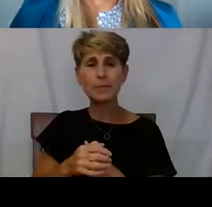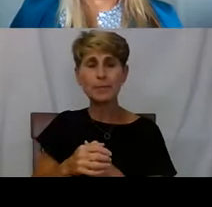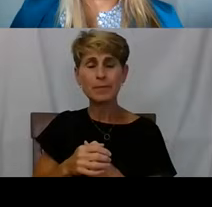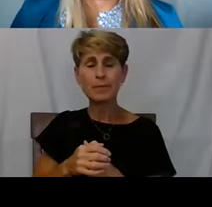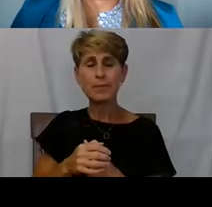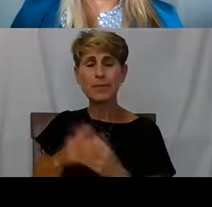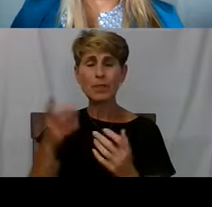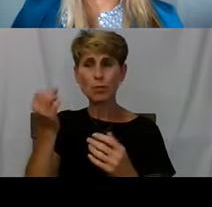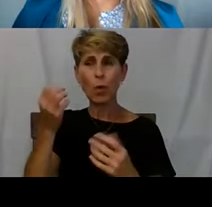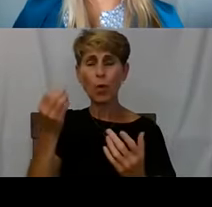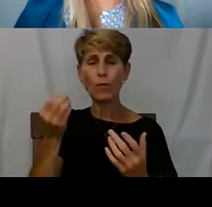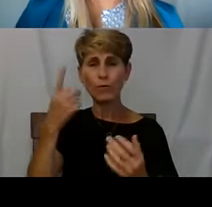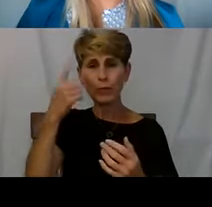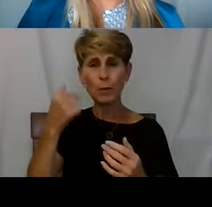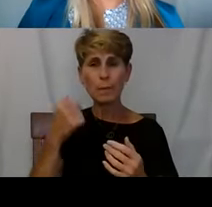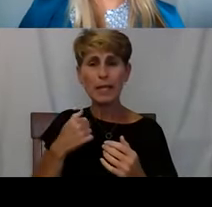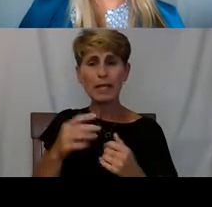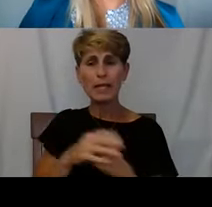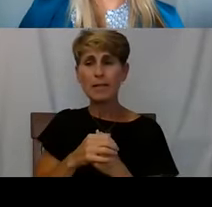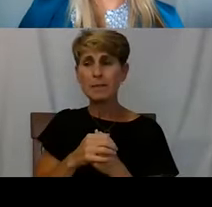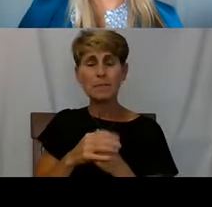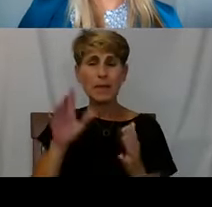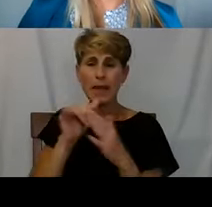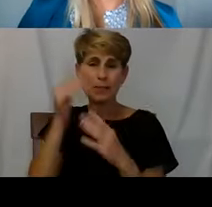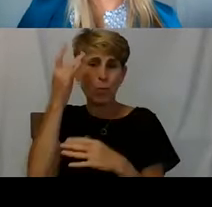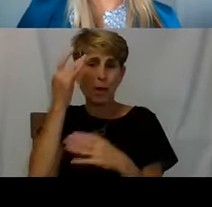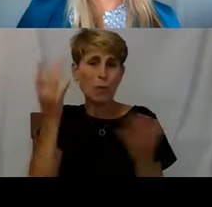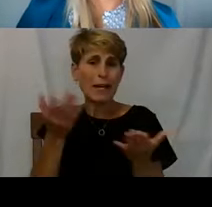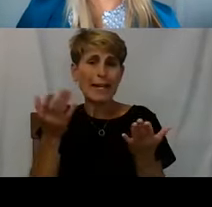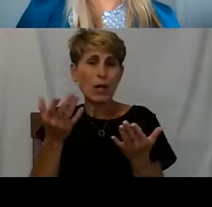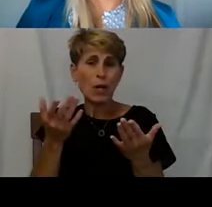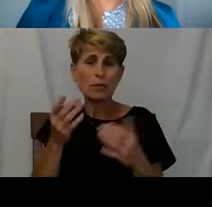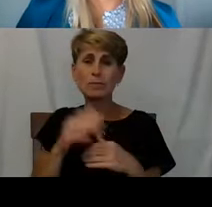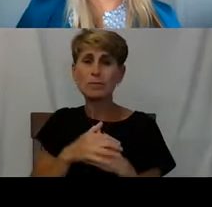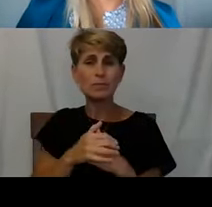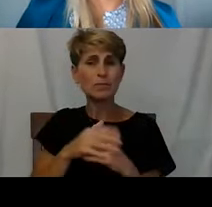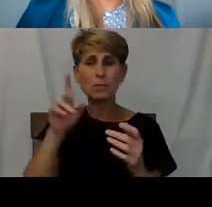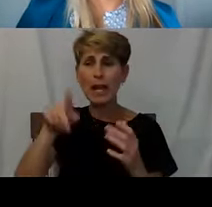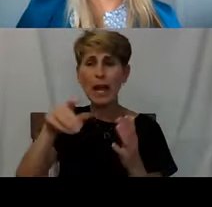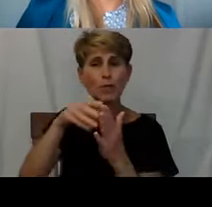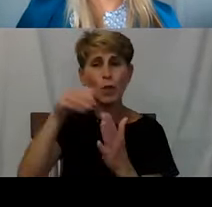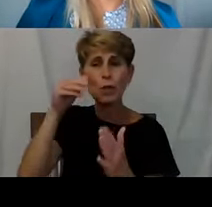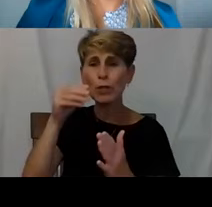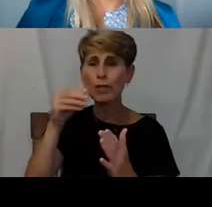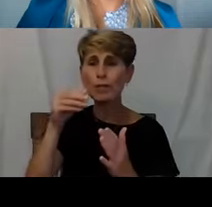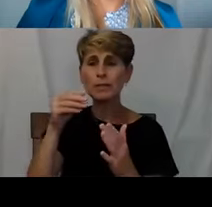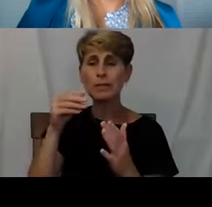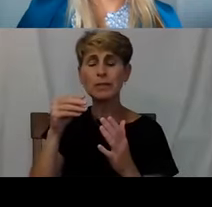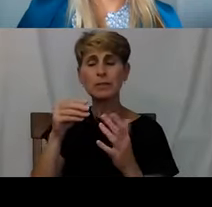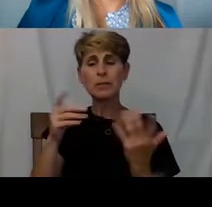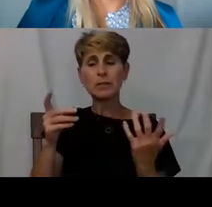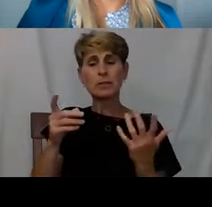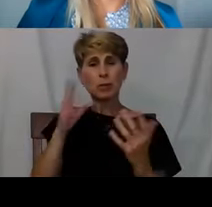and a lot of us that's why we're out here. But just learning that it's okay to be in the moment and that like I'm okay.